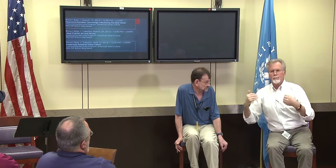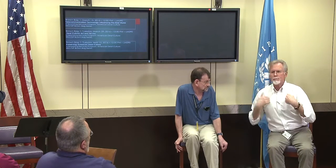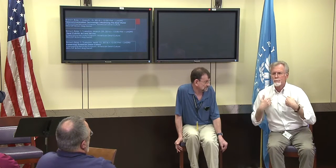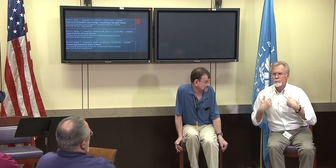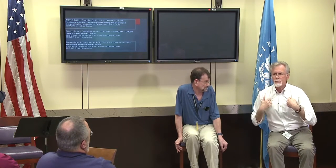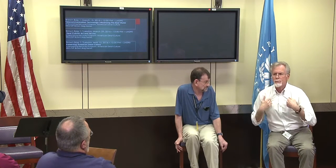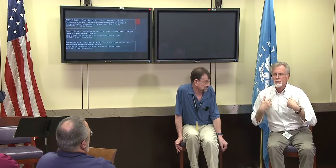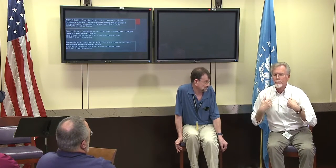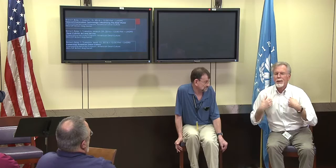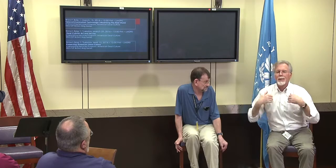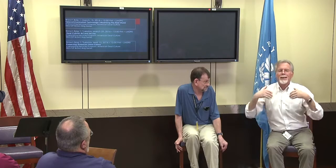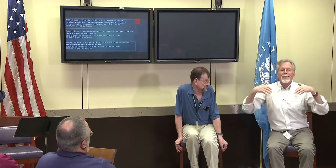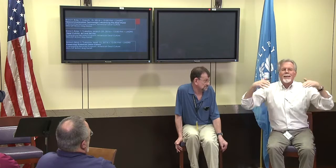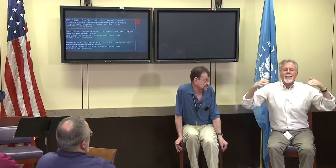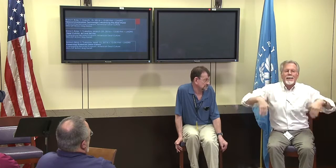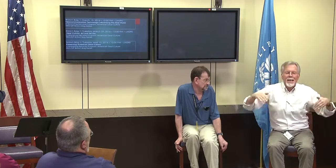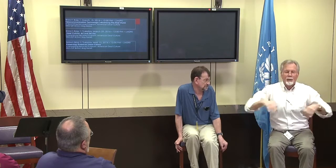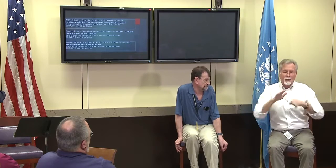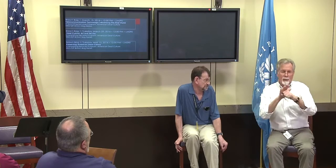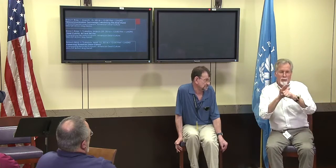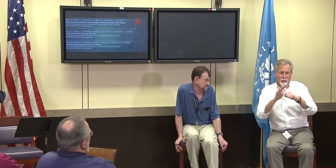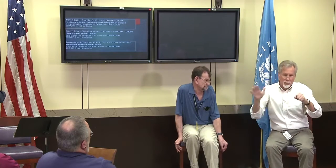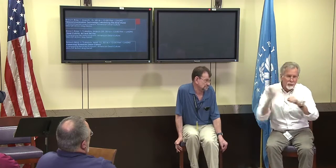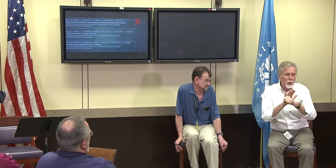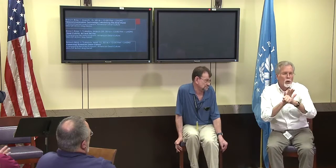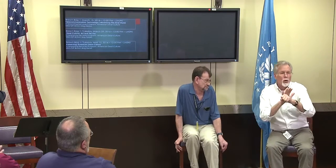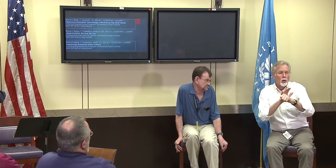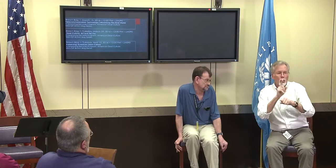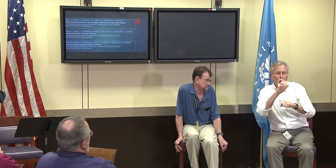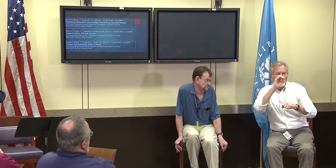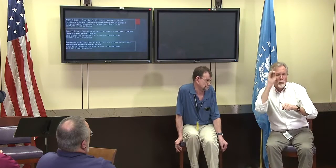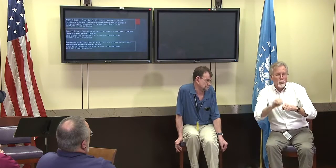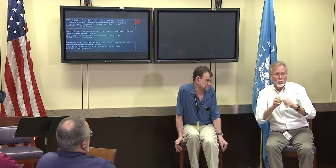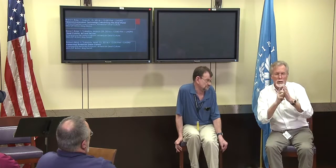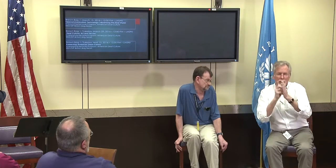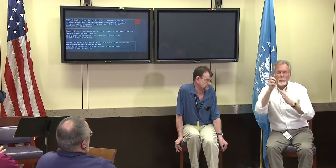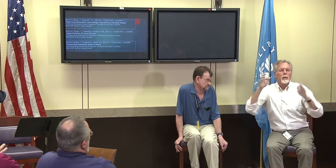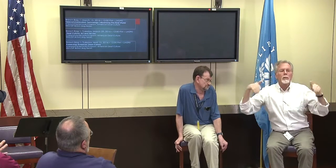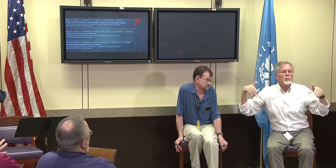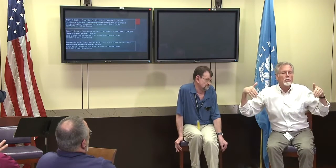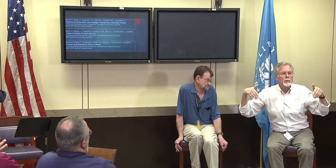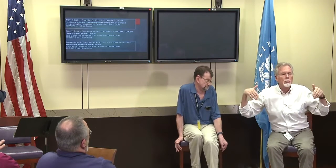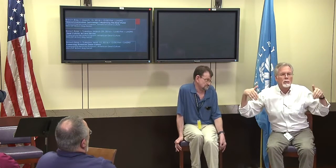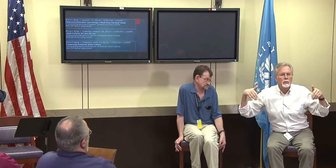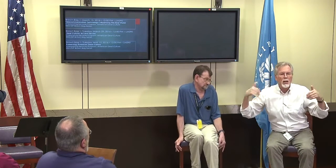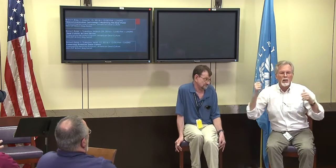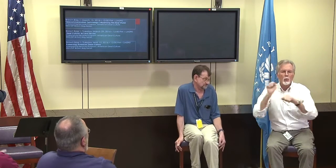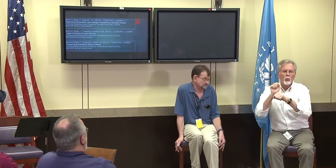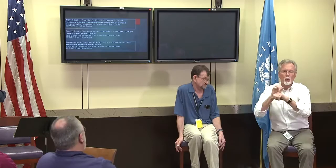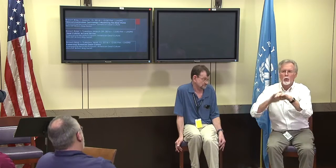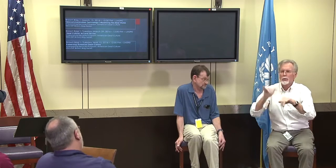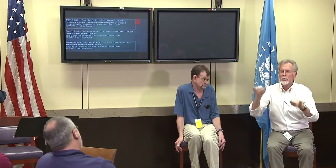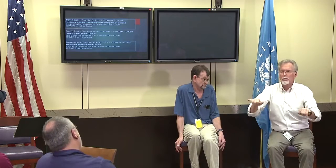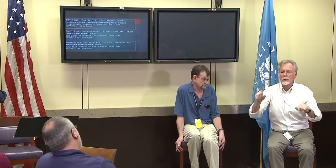it should be able to capture that but as far as translating